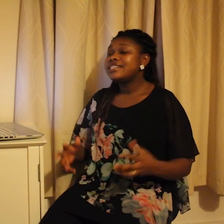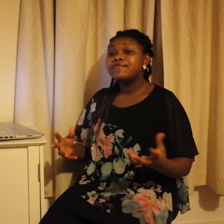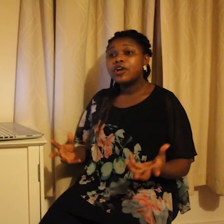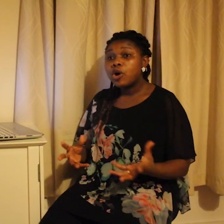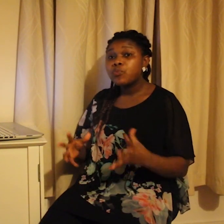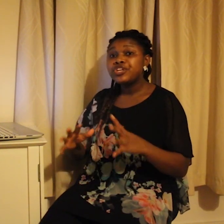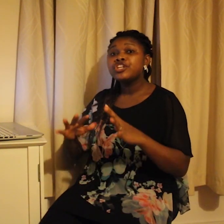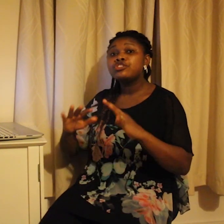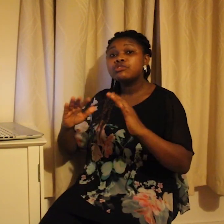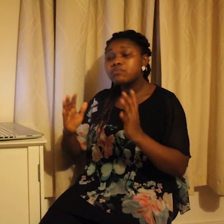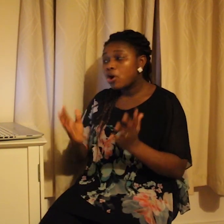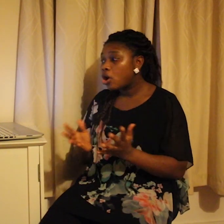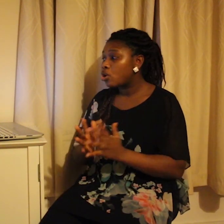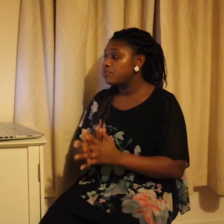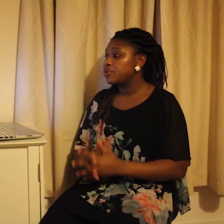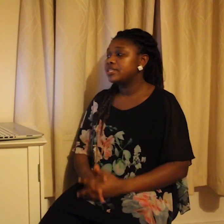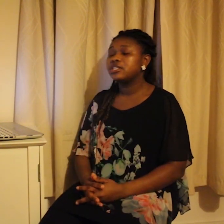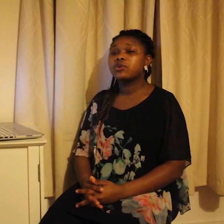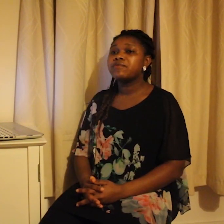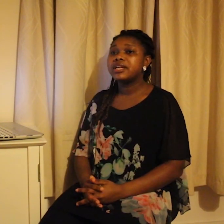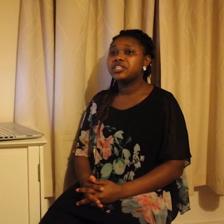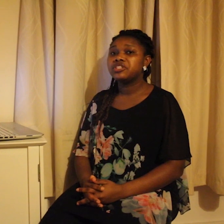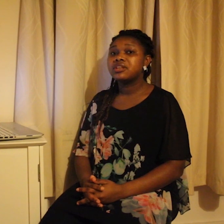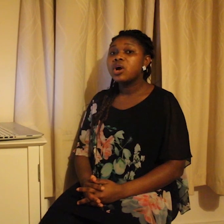2010 develop within small communities or villages